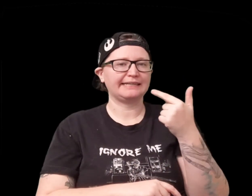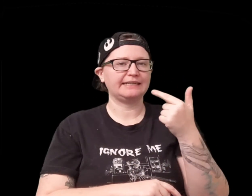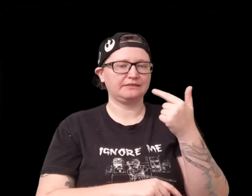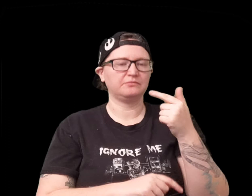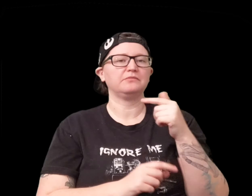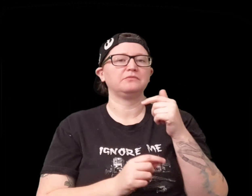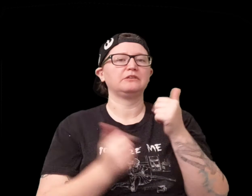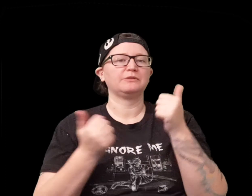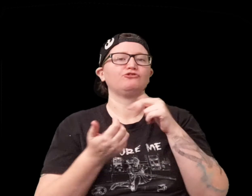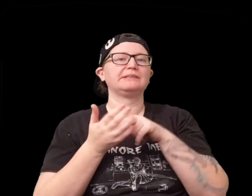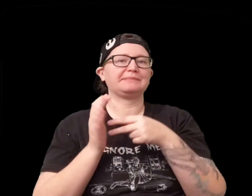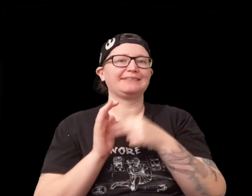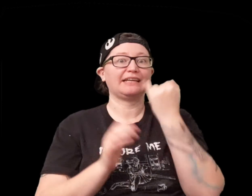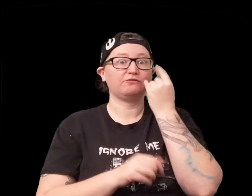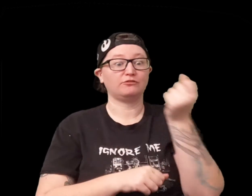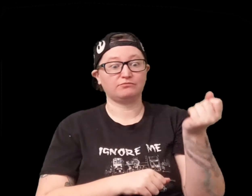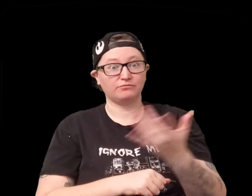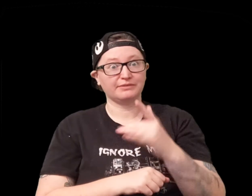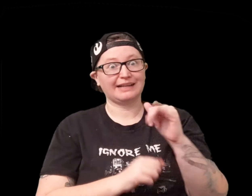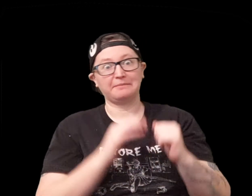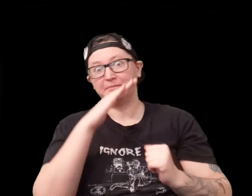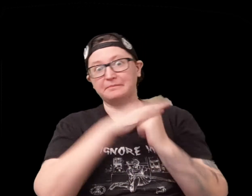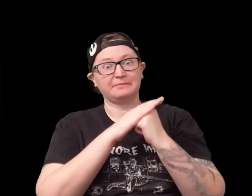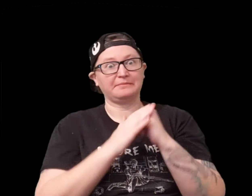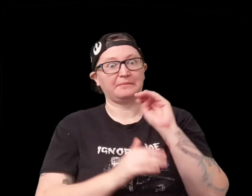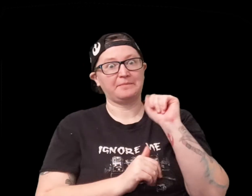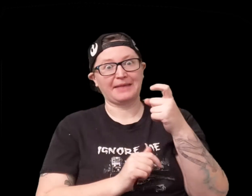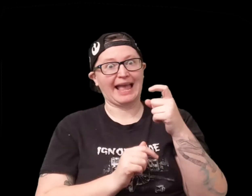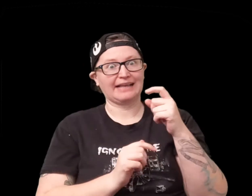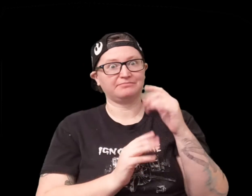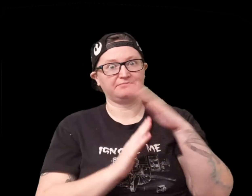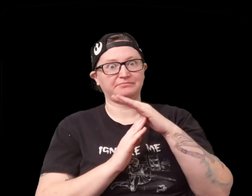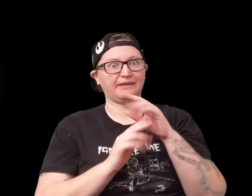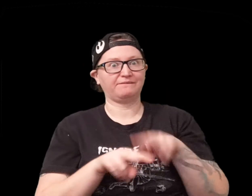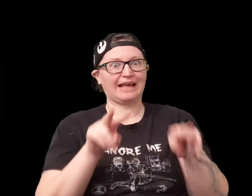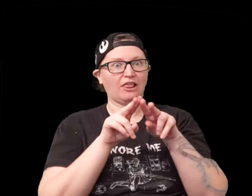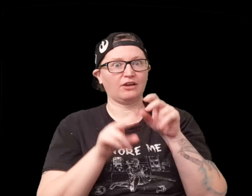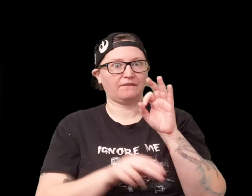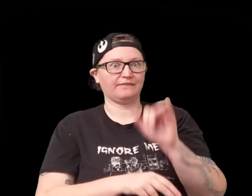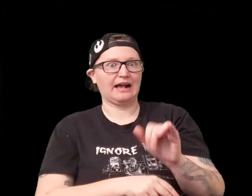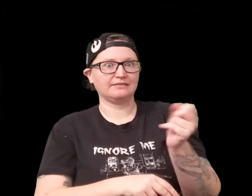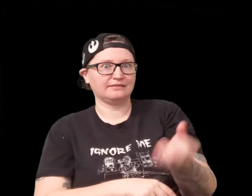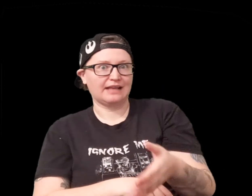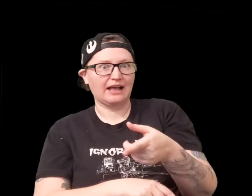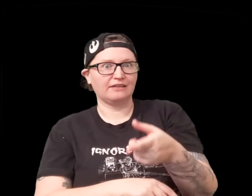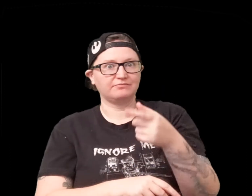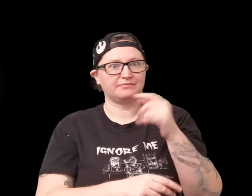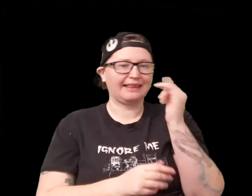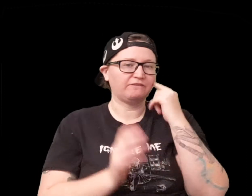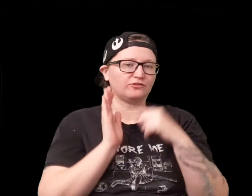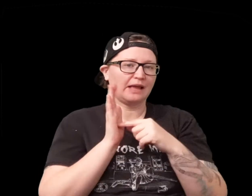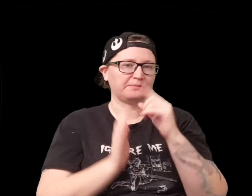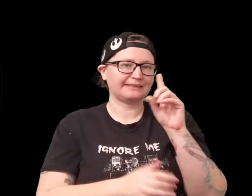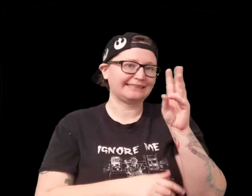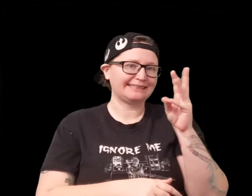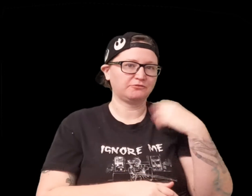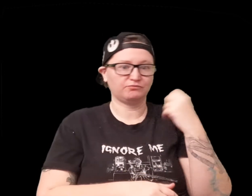really it's more exploring which means if you roll and you hit the max value of that dice for example